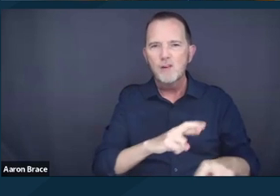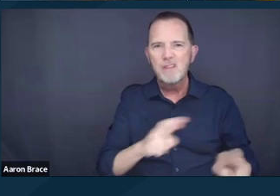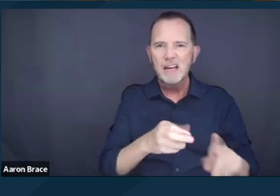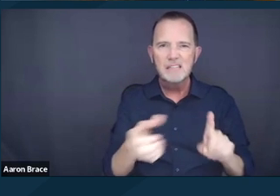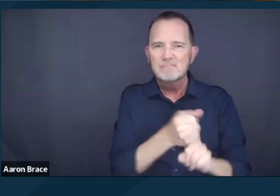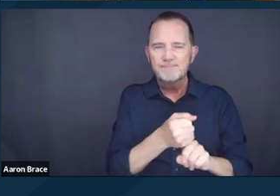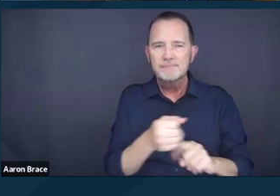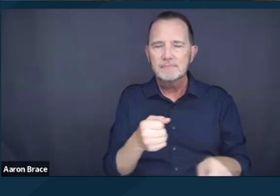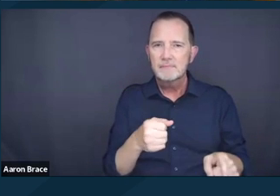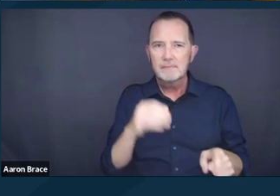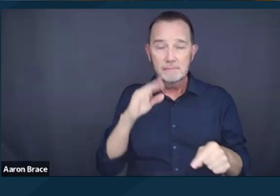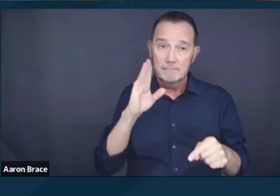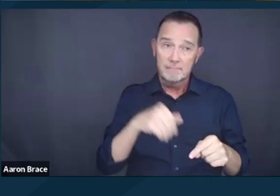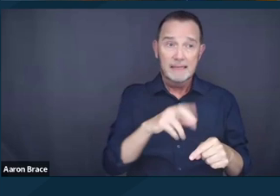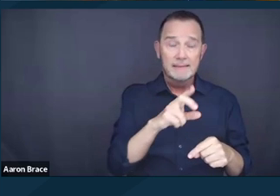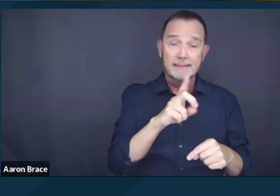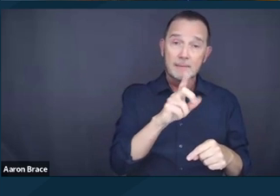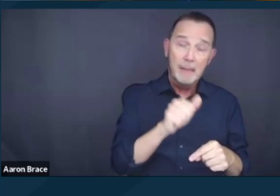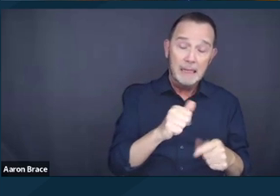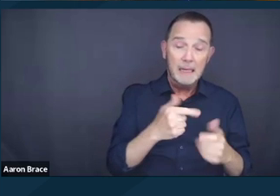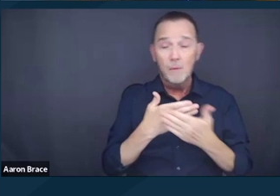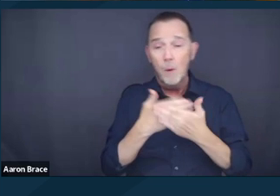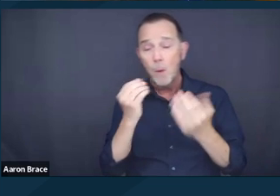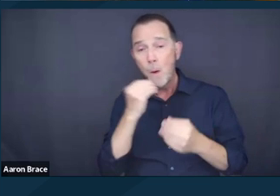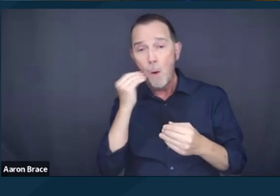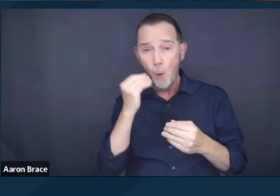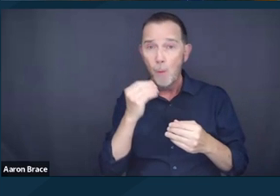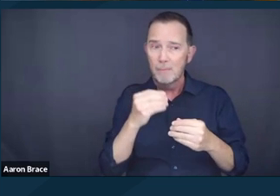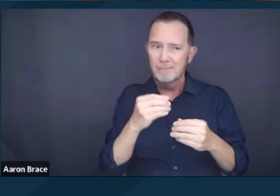as they concern people with disabilities. I will then delve into the scope